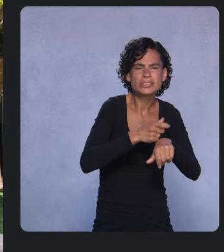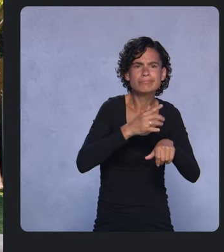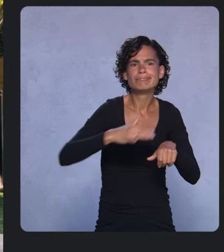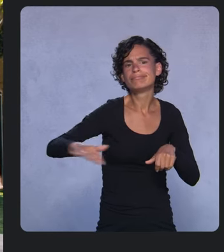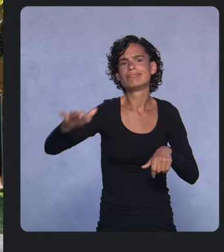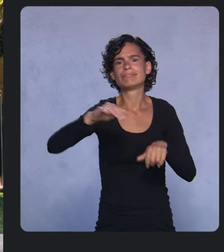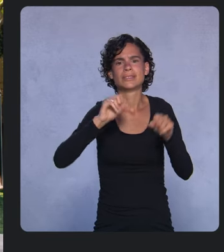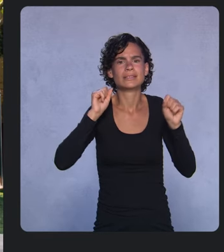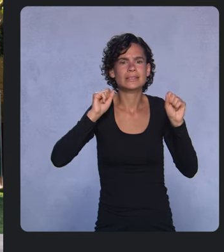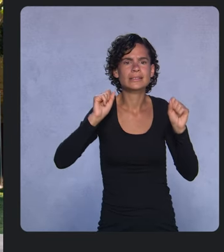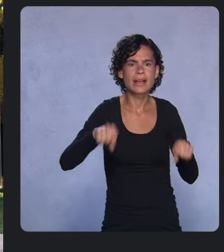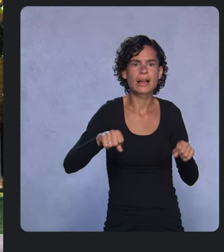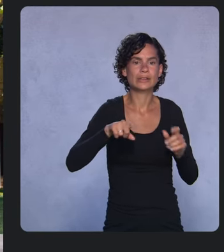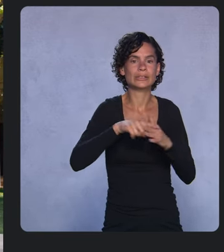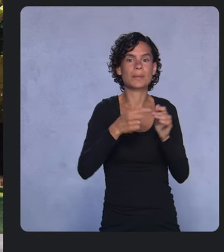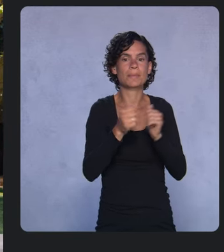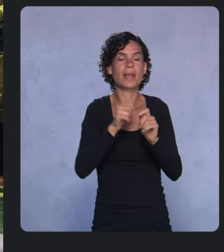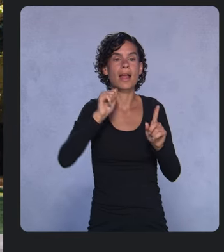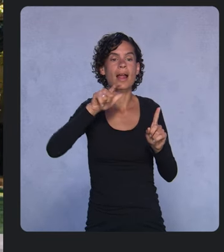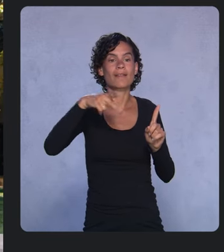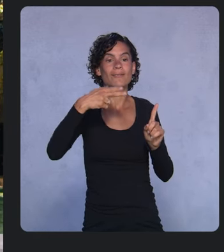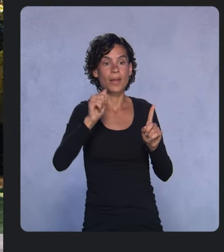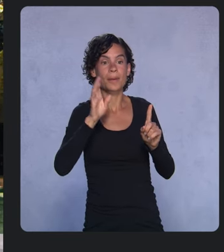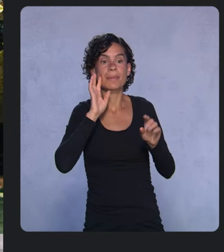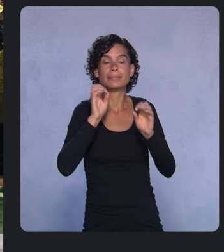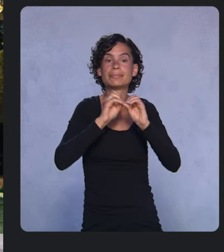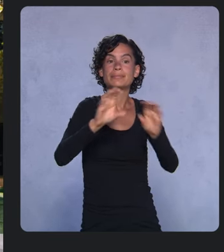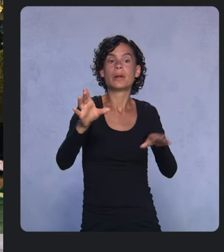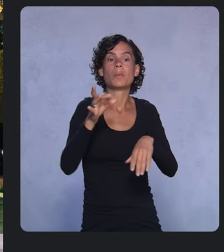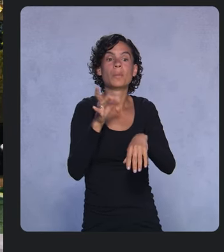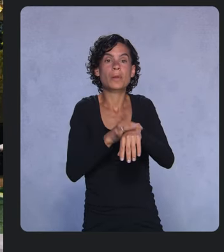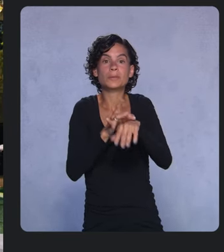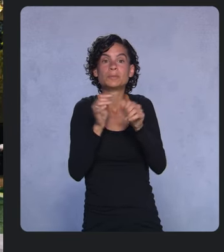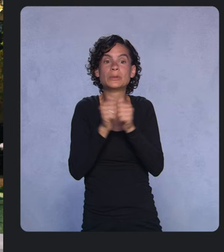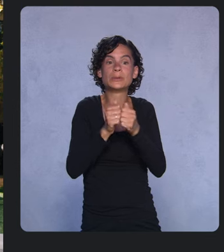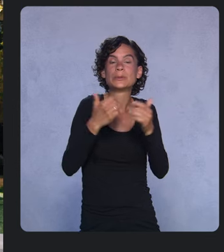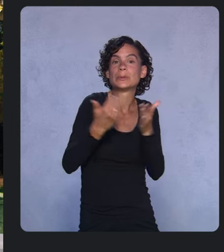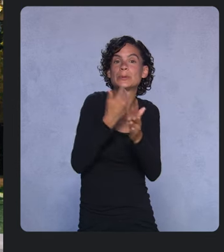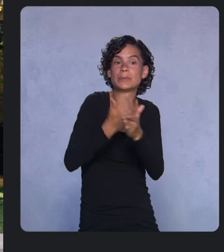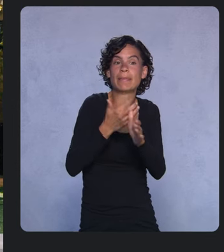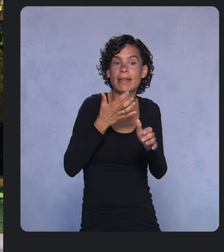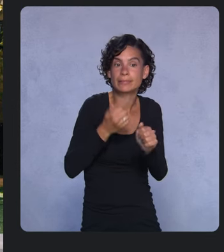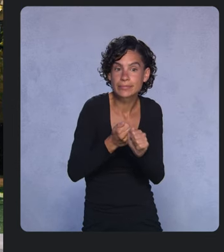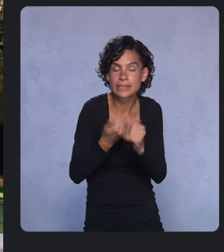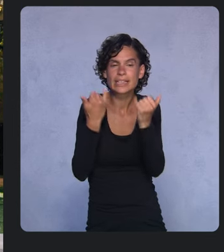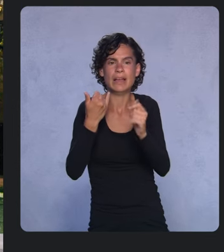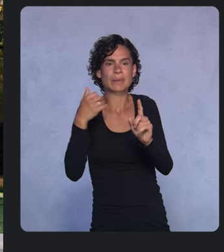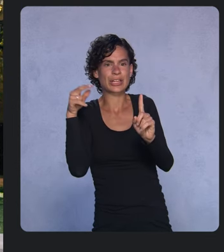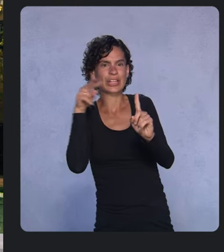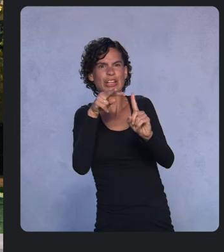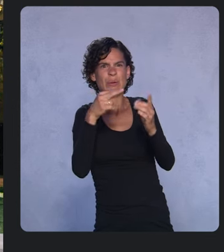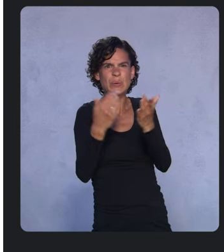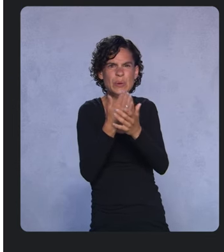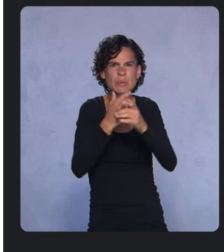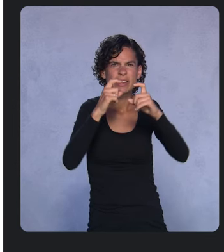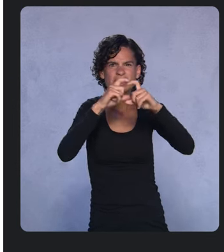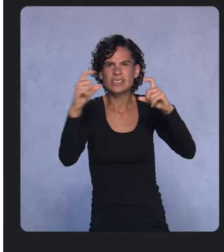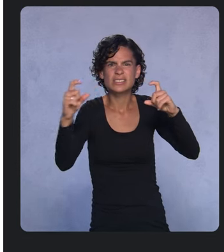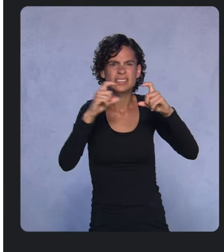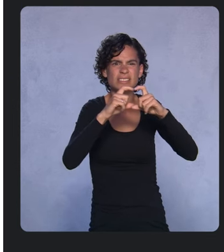on consumer watches with a new platform update. Look at all these tiles coming from Adidas, Sleep Cycle, Hole 19, Calm, and Flo.